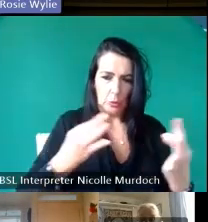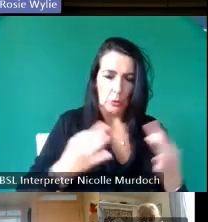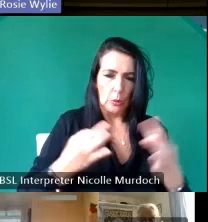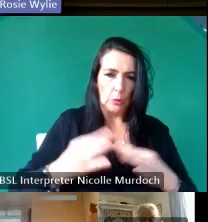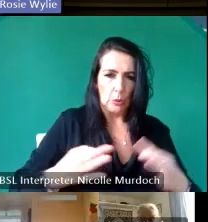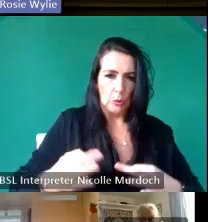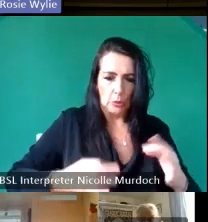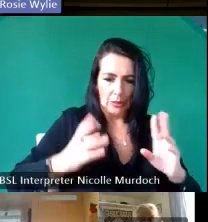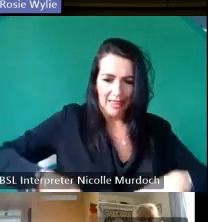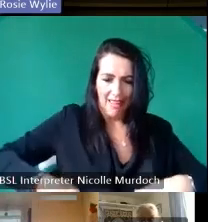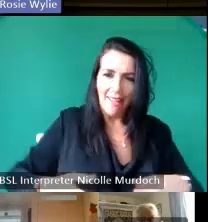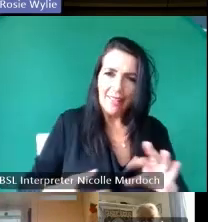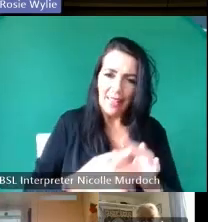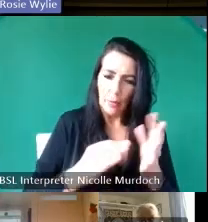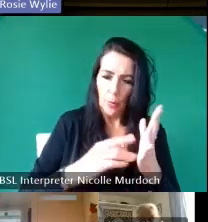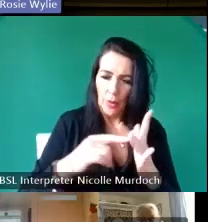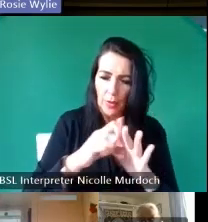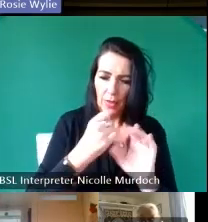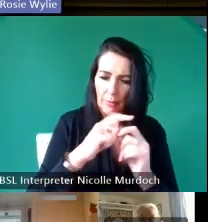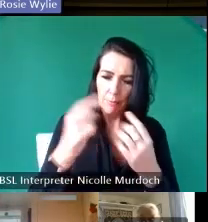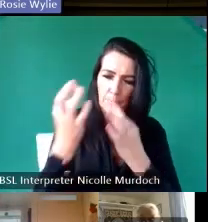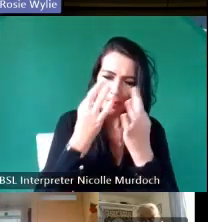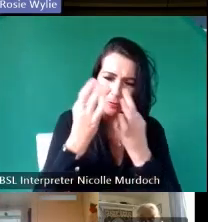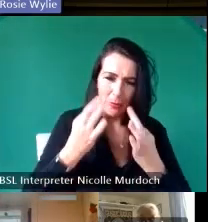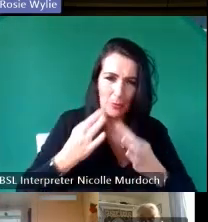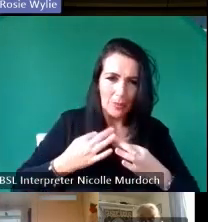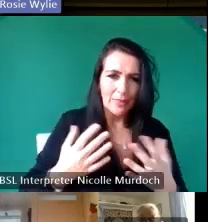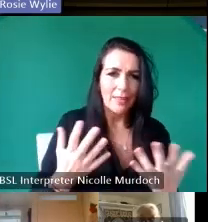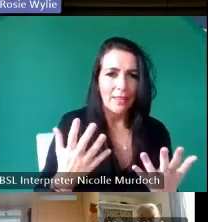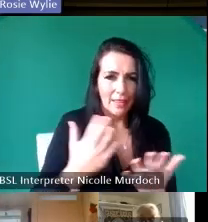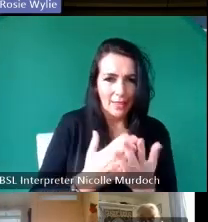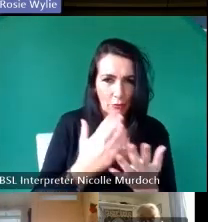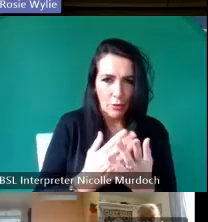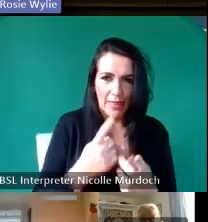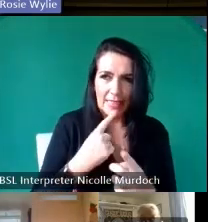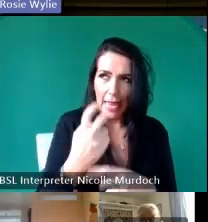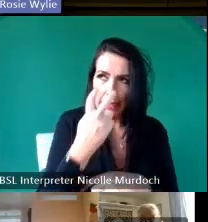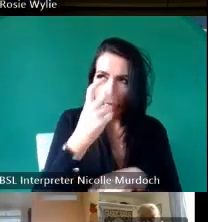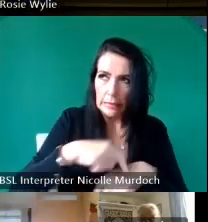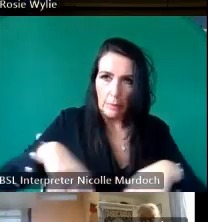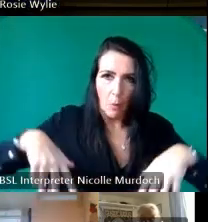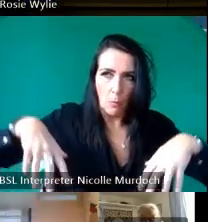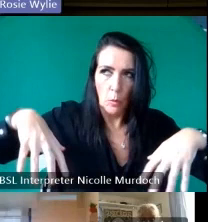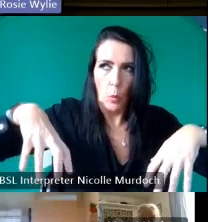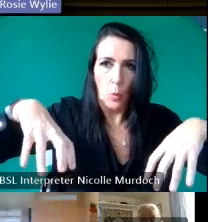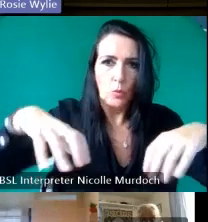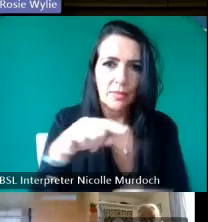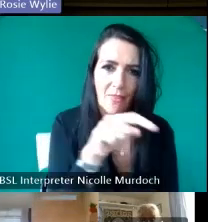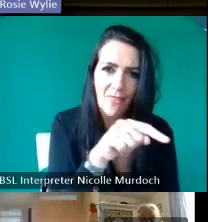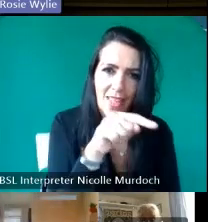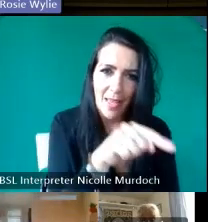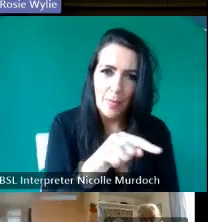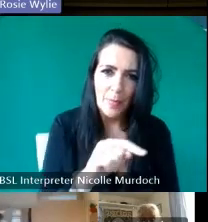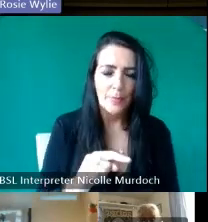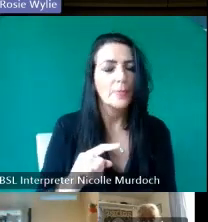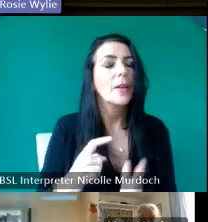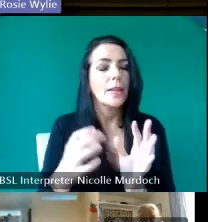the place were then said to be haunted with groans hard in night now R Ram's indigenous